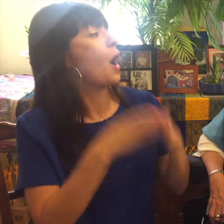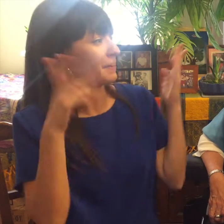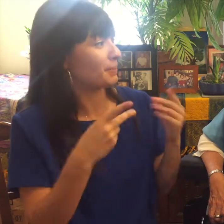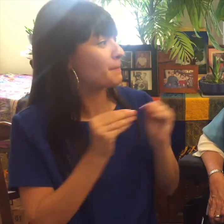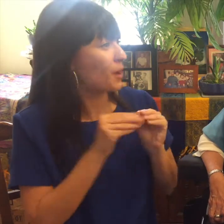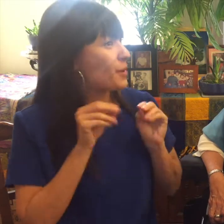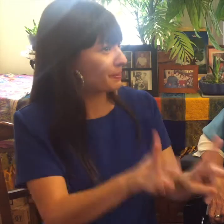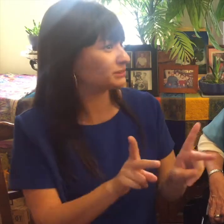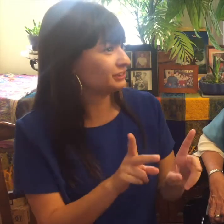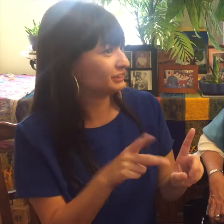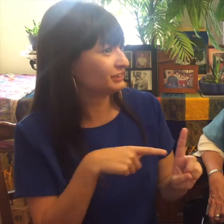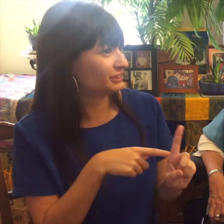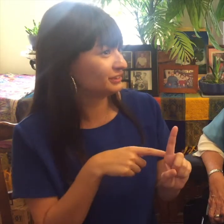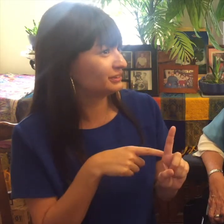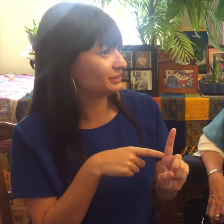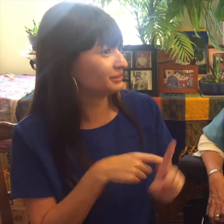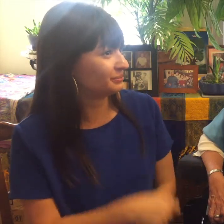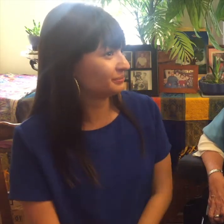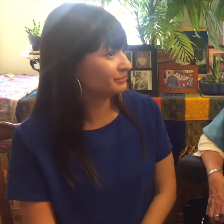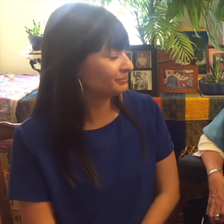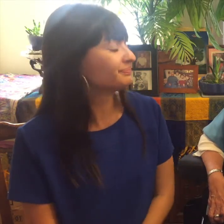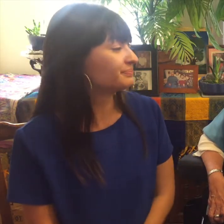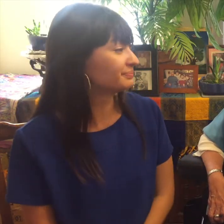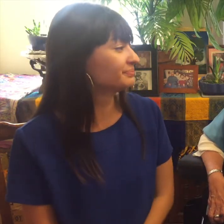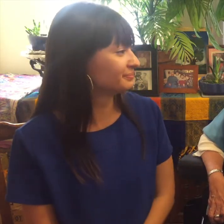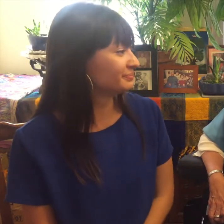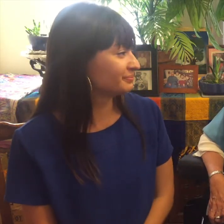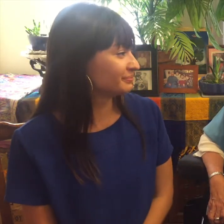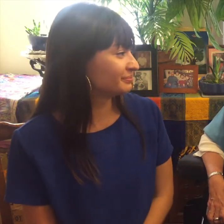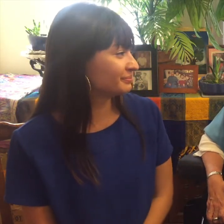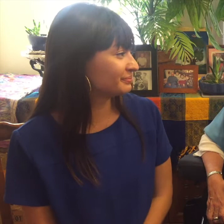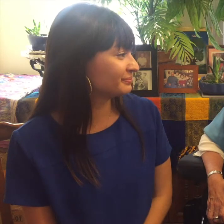sign language it's opening up more opportunities for everybody Judy:I have a